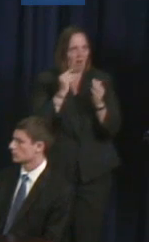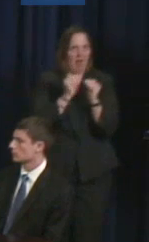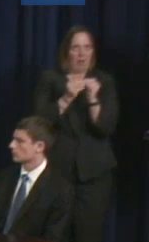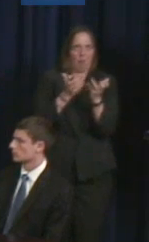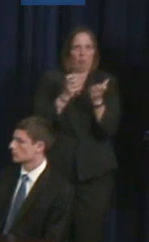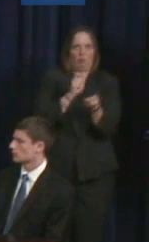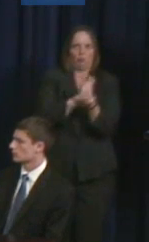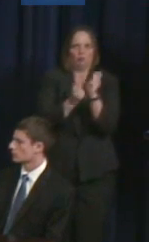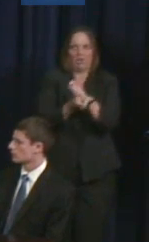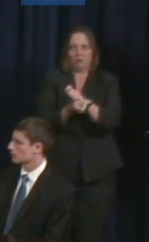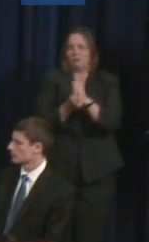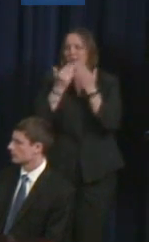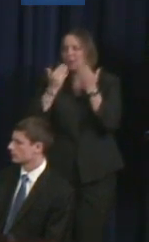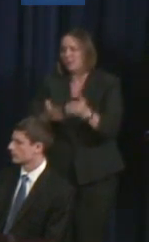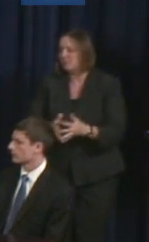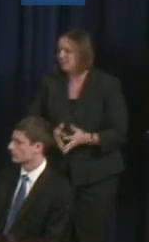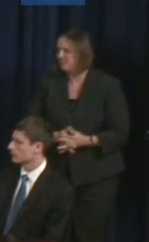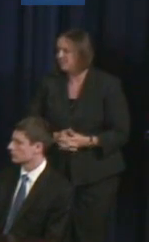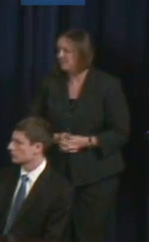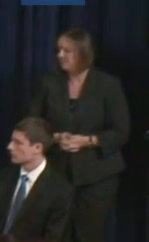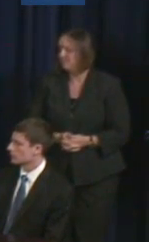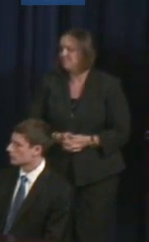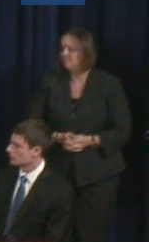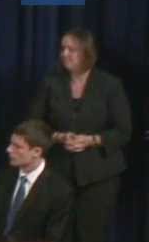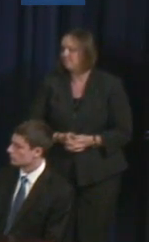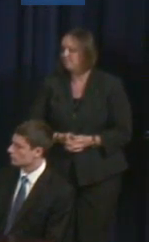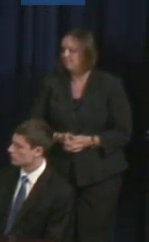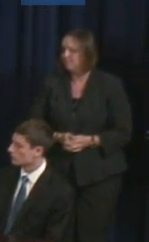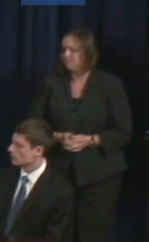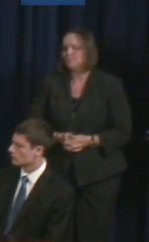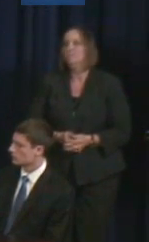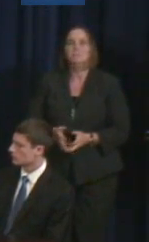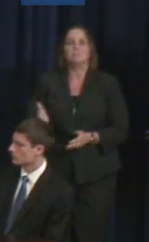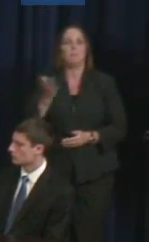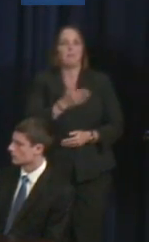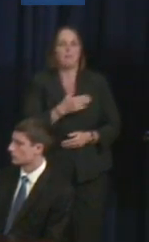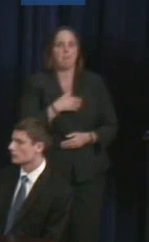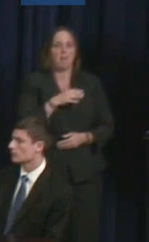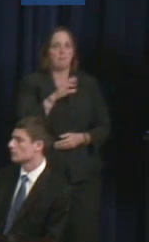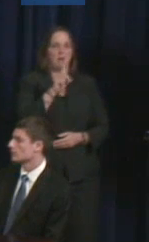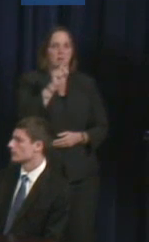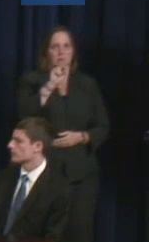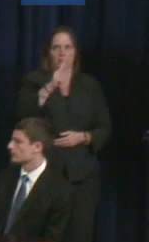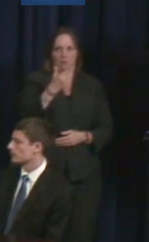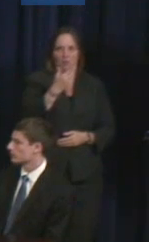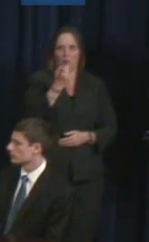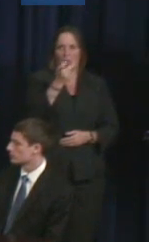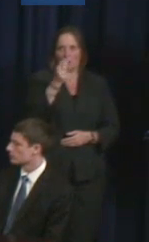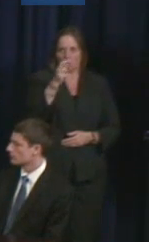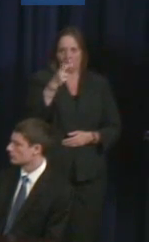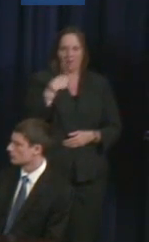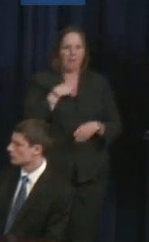Thank you. Who'd like to go next? Doug Garner: My name's Doug Garner. I'm the adapted sports coordinator at the